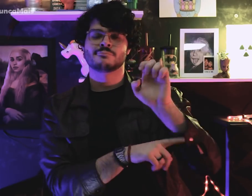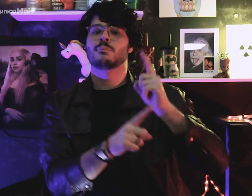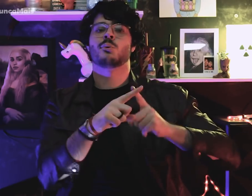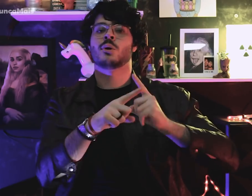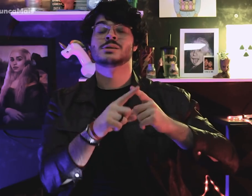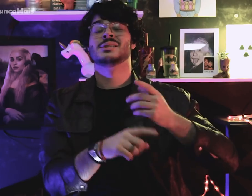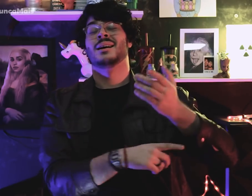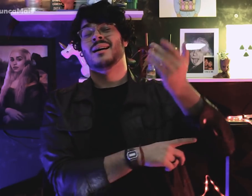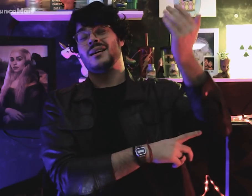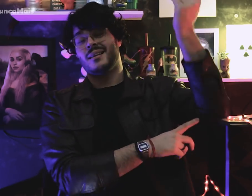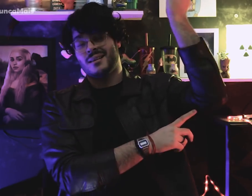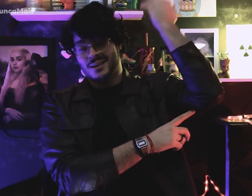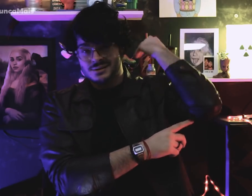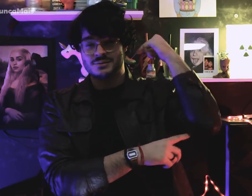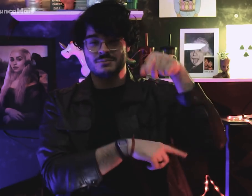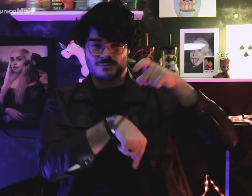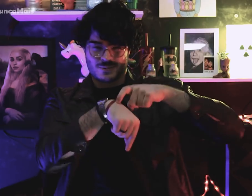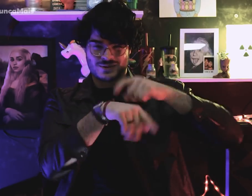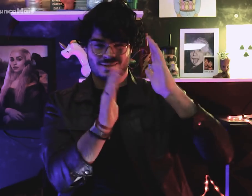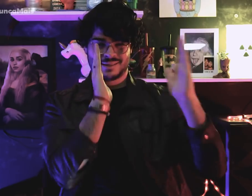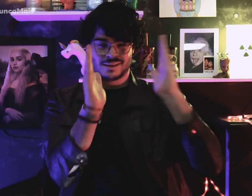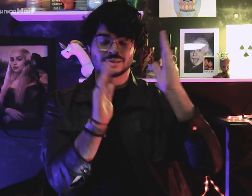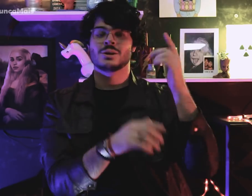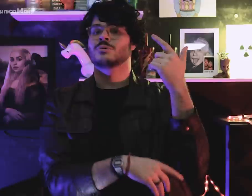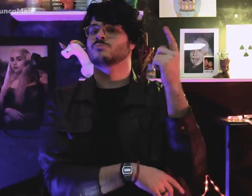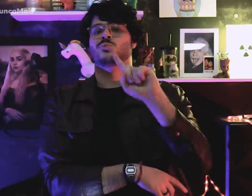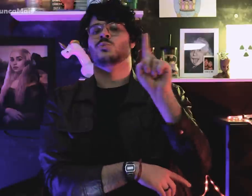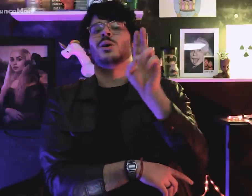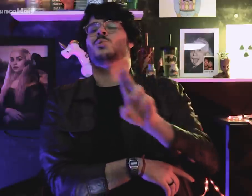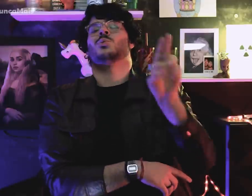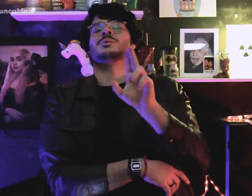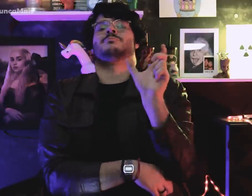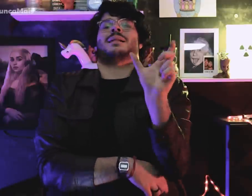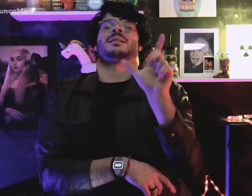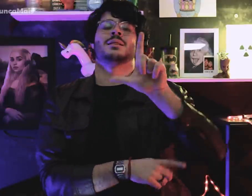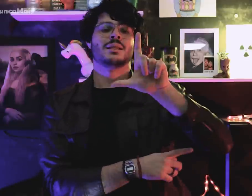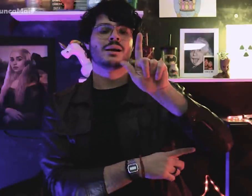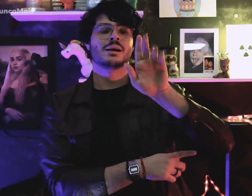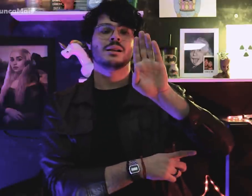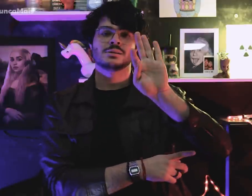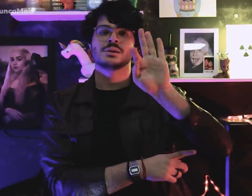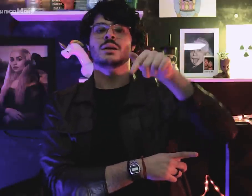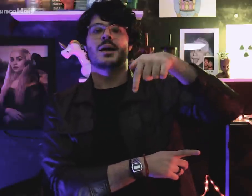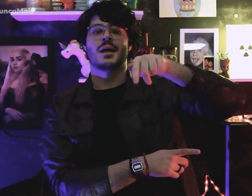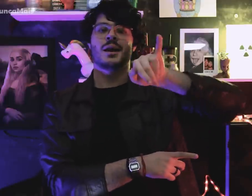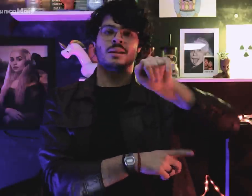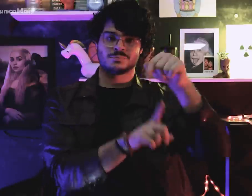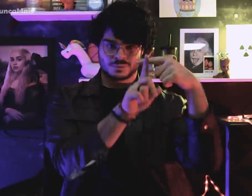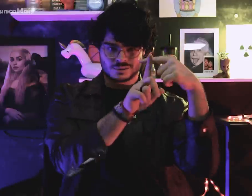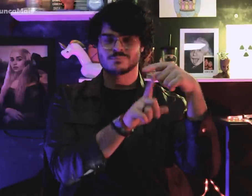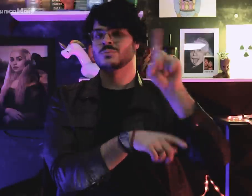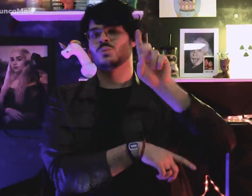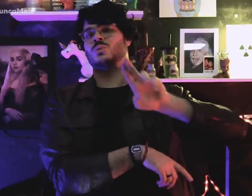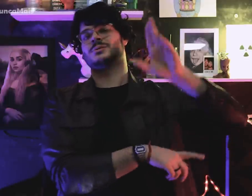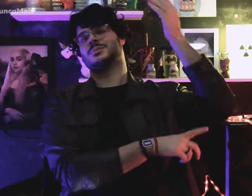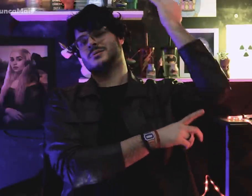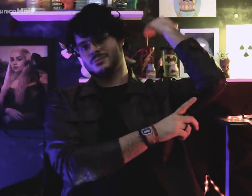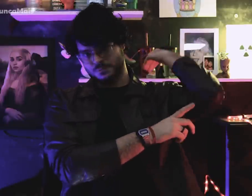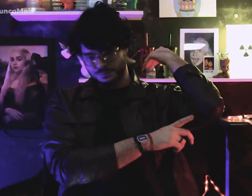O termo "LGBTQIA+" não era usado na época.